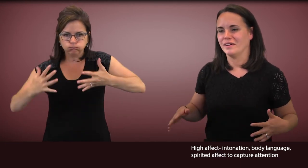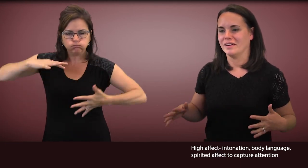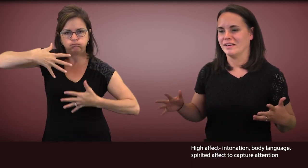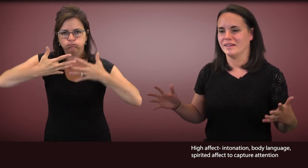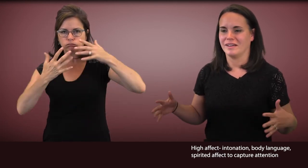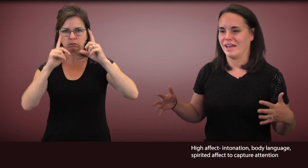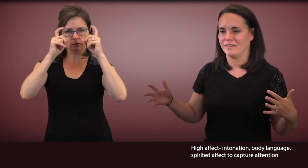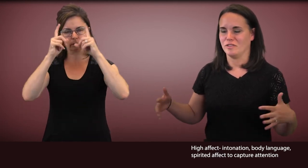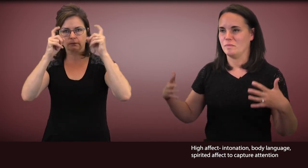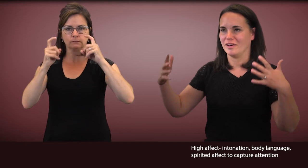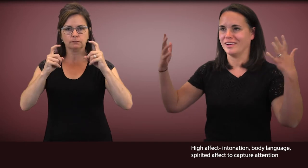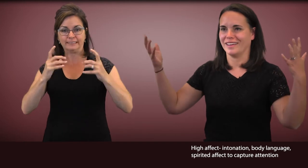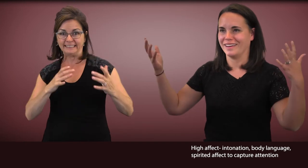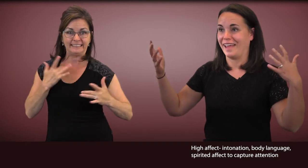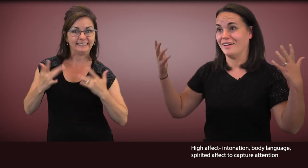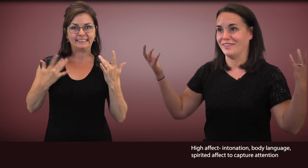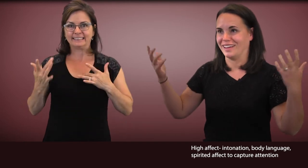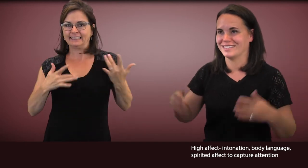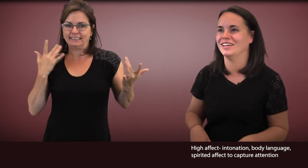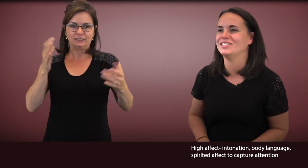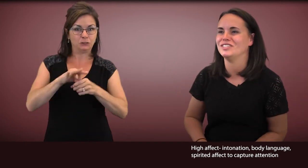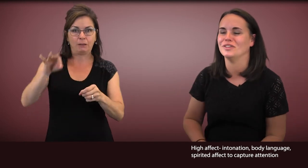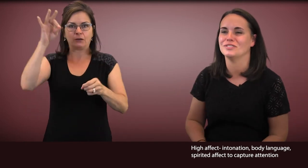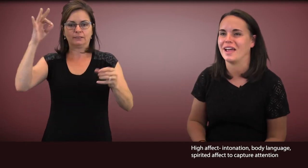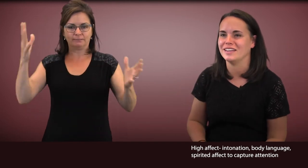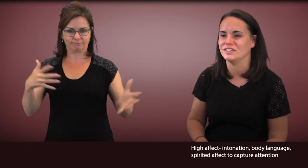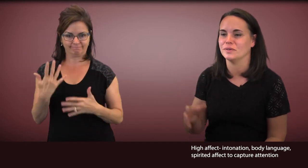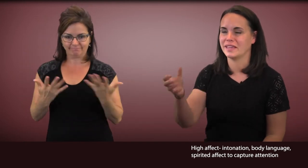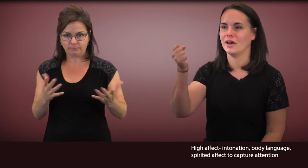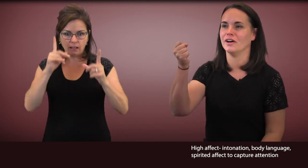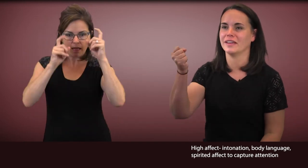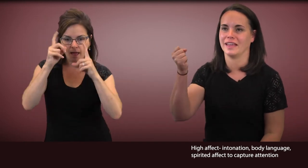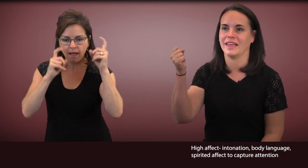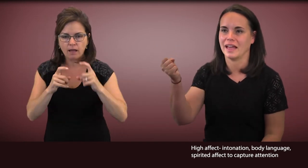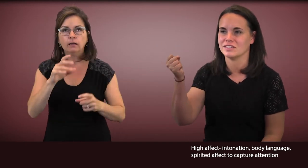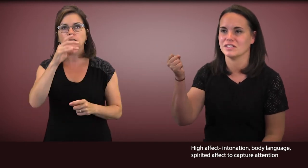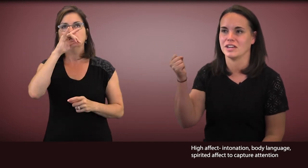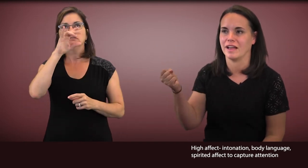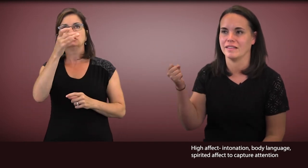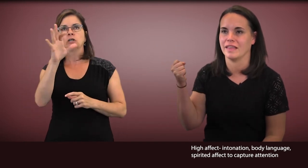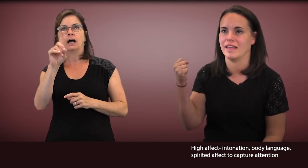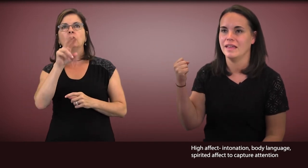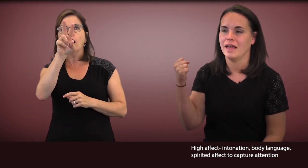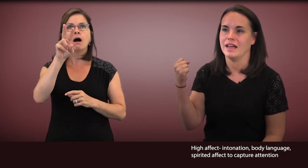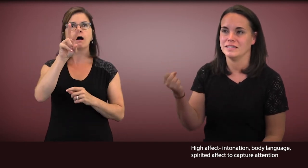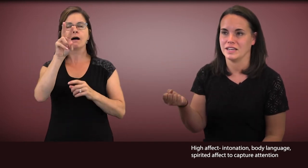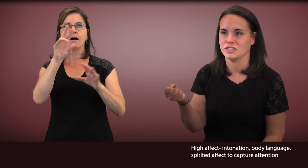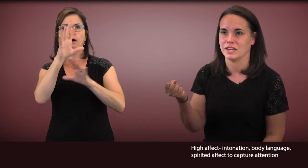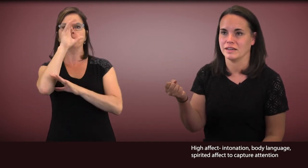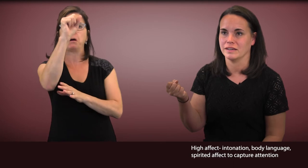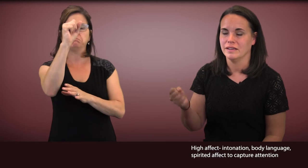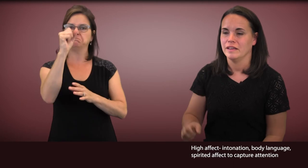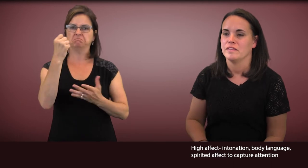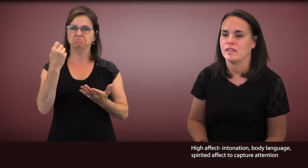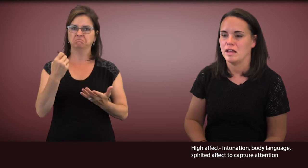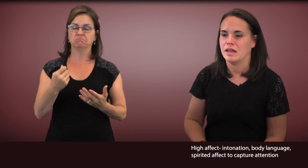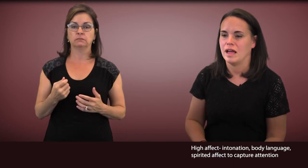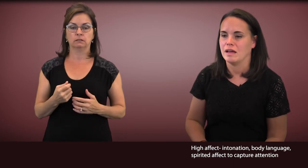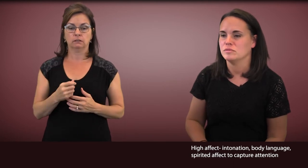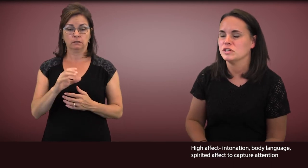your kind of spirited affect to try to hook and catch the child's attention.